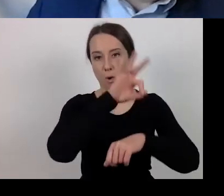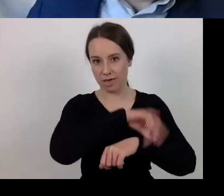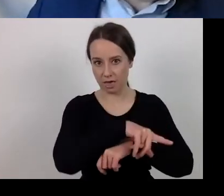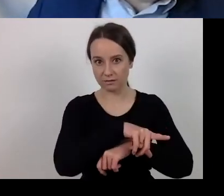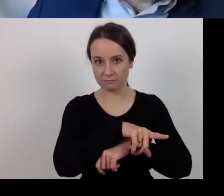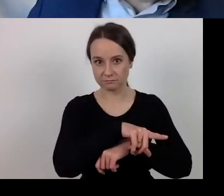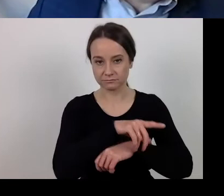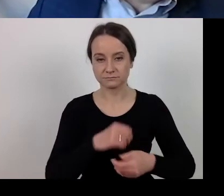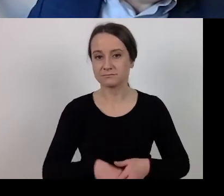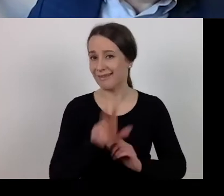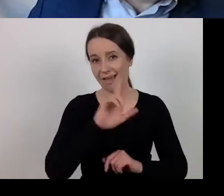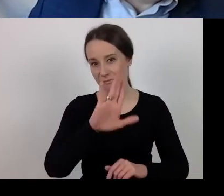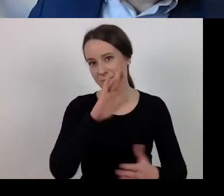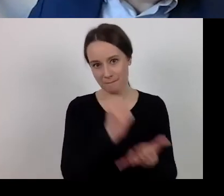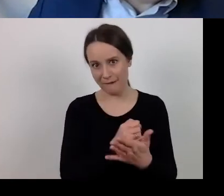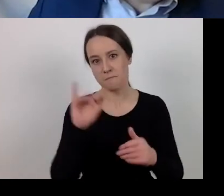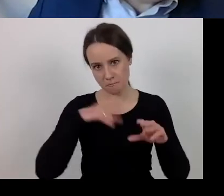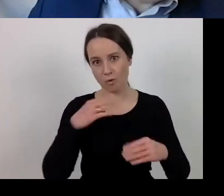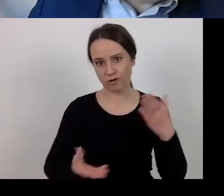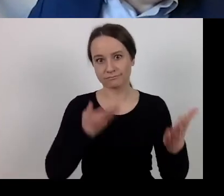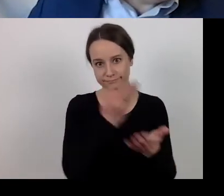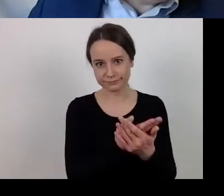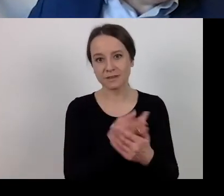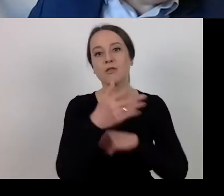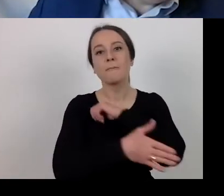Of course, you need to justify it.